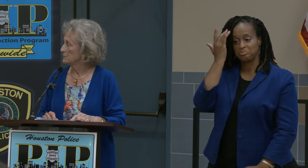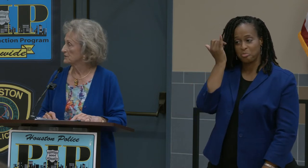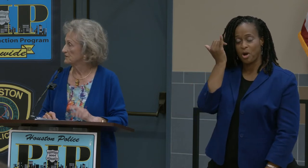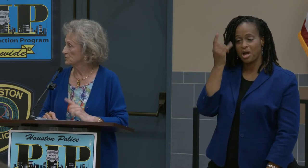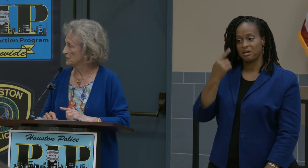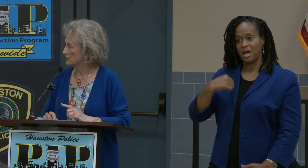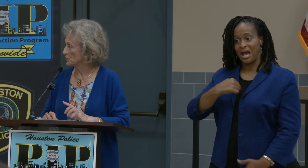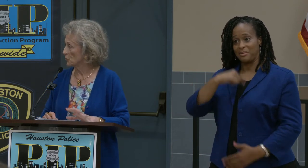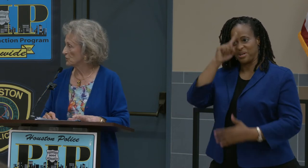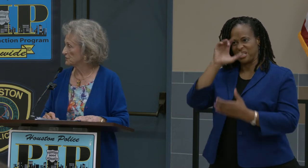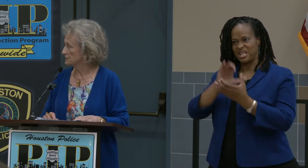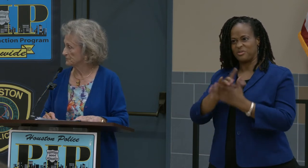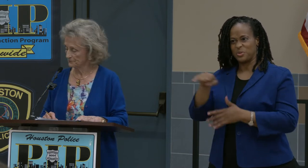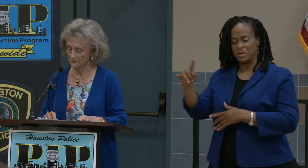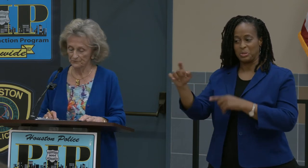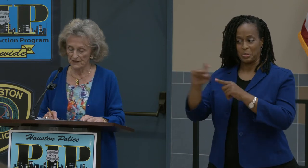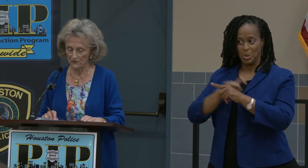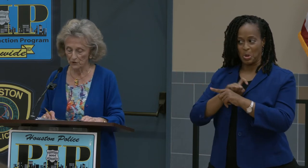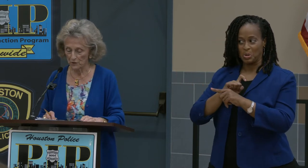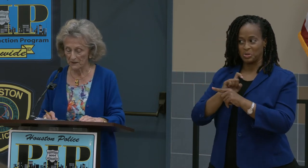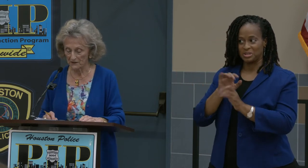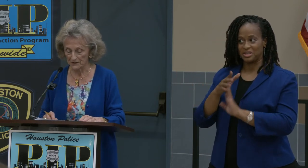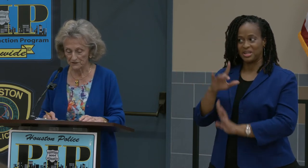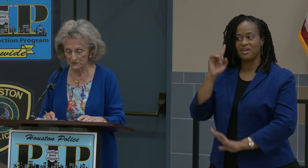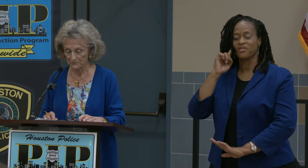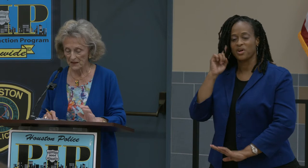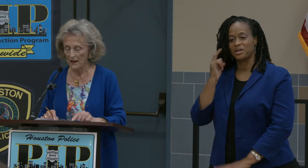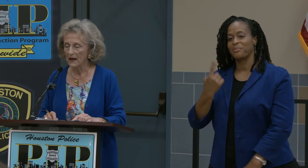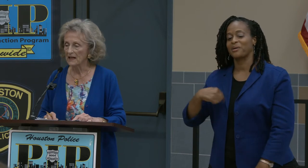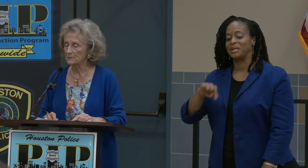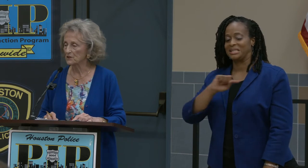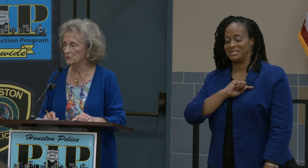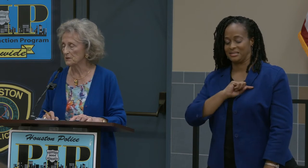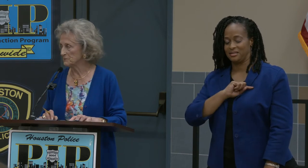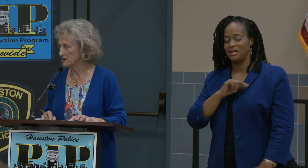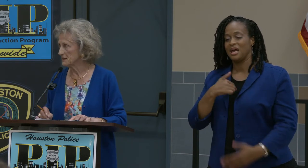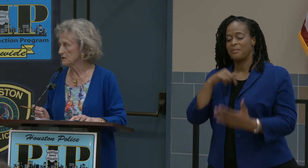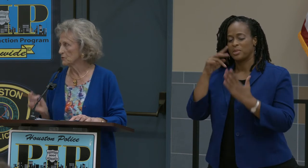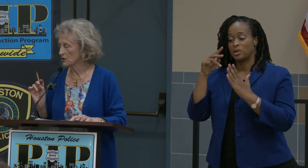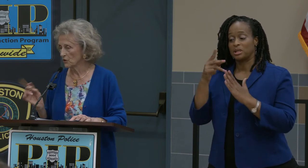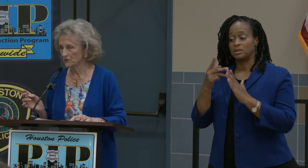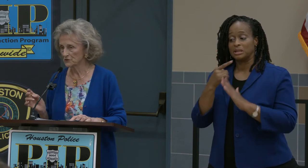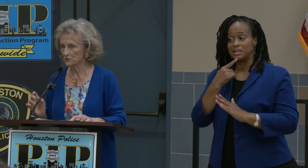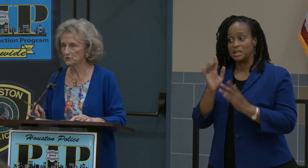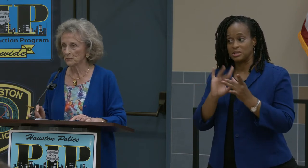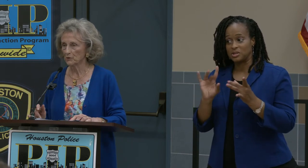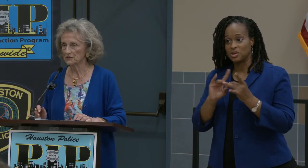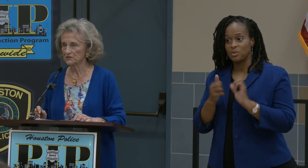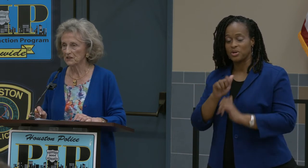believe you get the calls. They've heard about us. And I'm going to repeat what Officer Sobota said